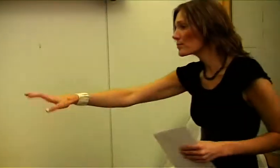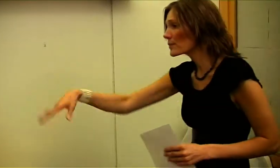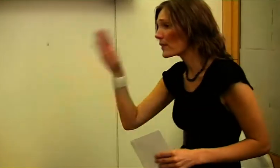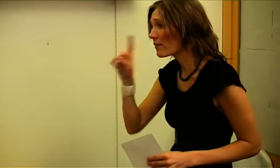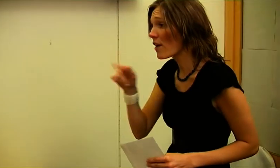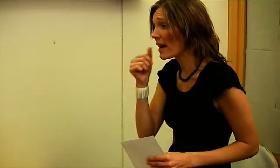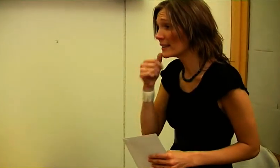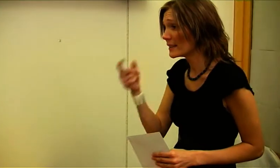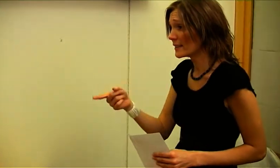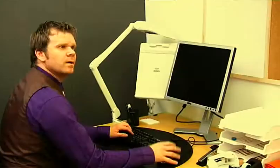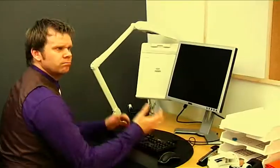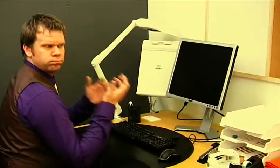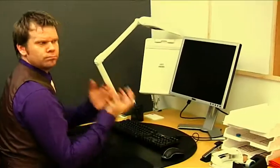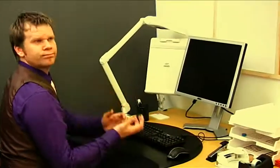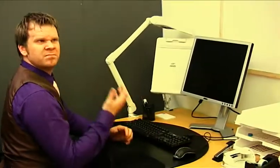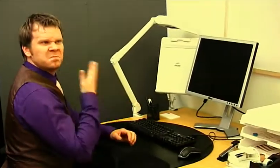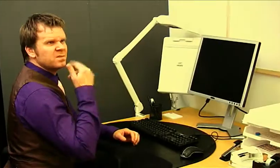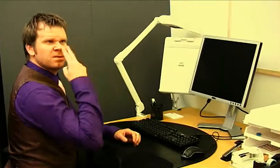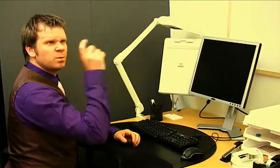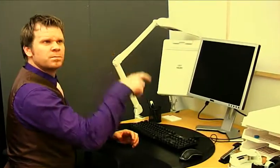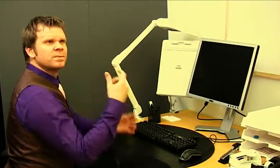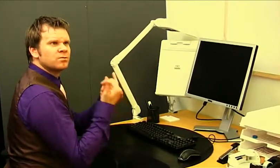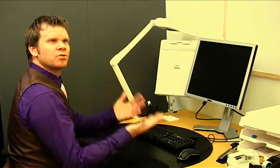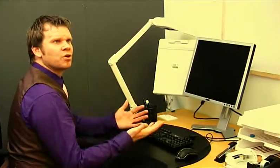Do you know where Felix is? No, I haven't seen him today.